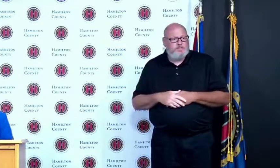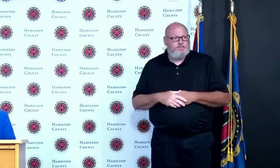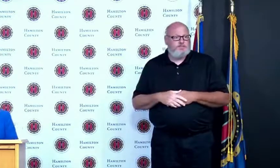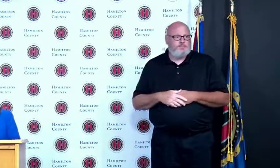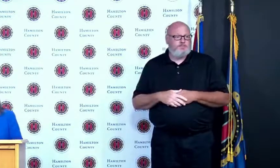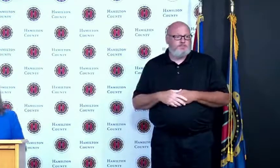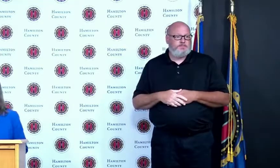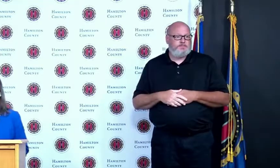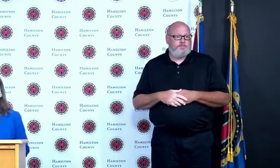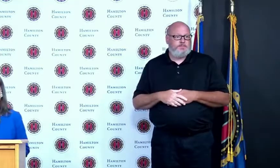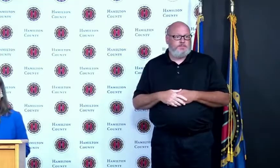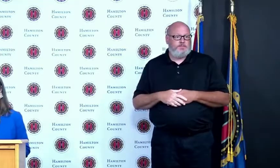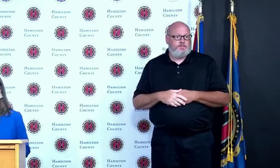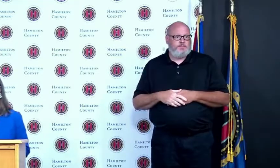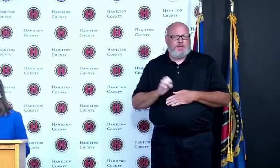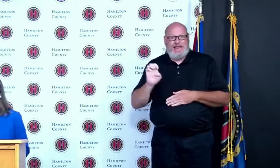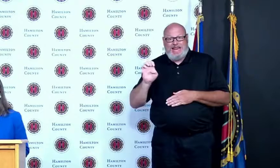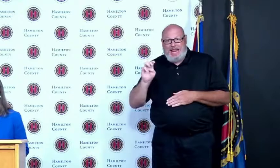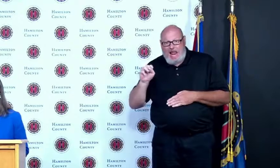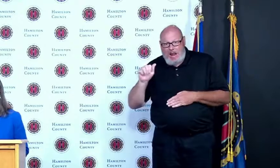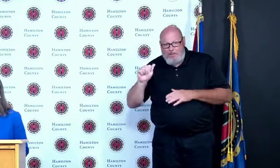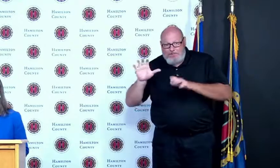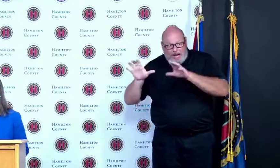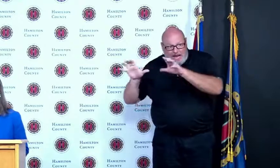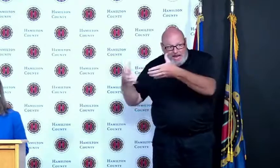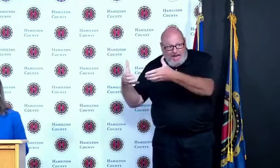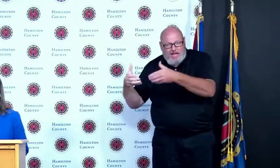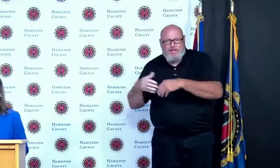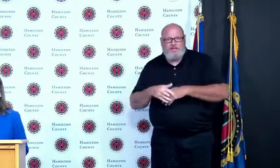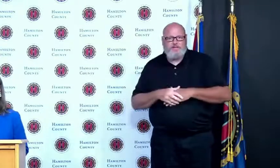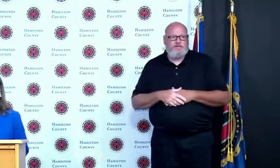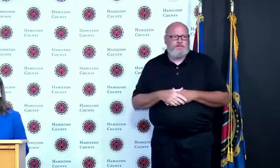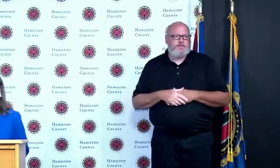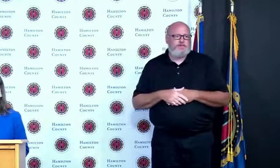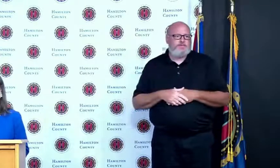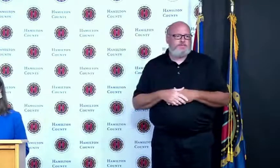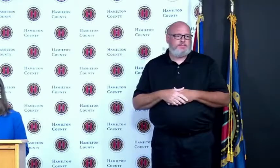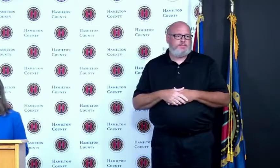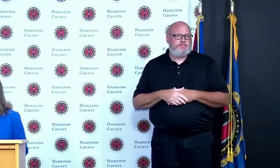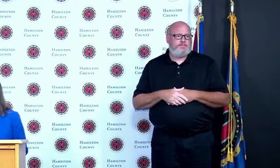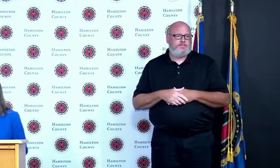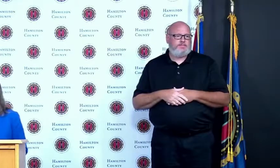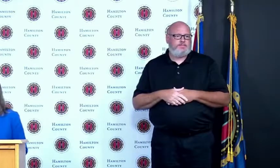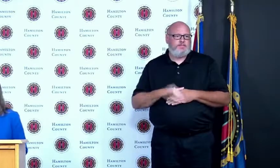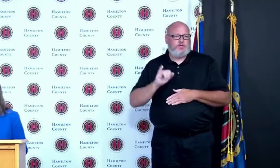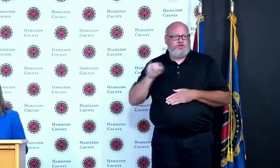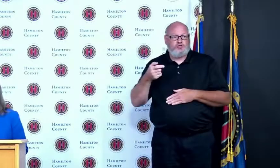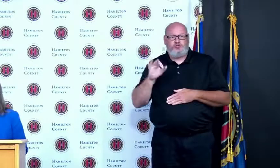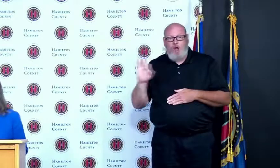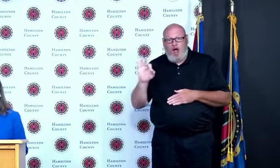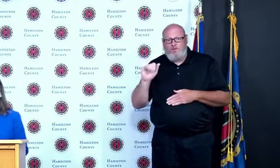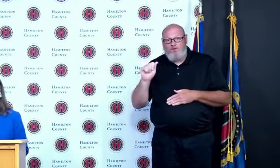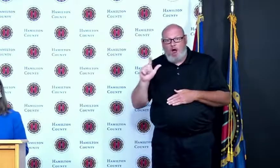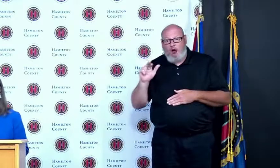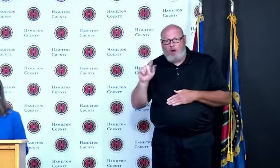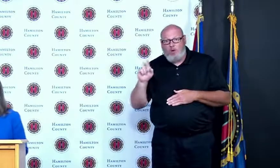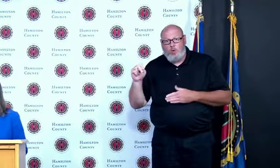Administrator Jeff Aluotto and Assistant County Administrator Holly Christmann some other regulars